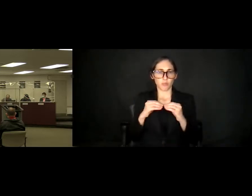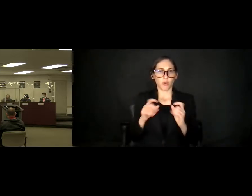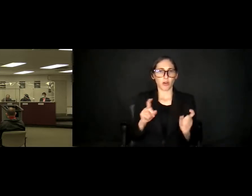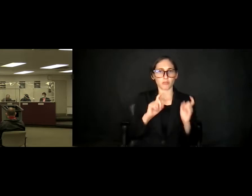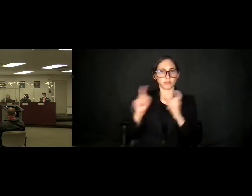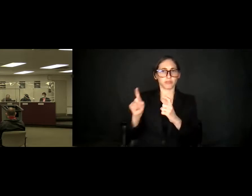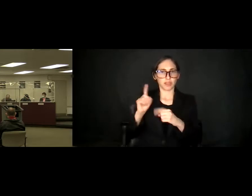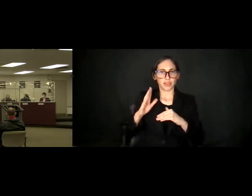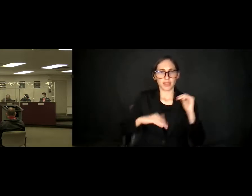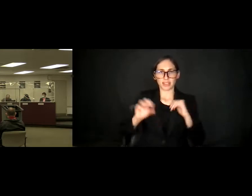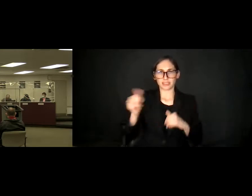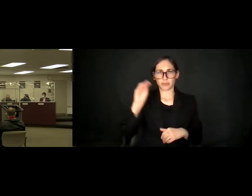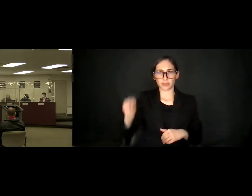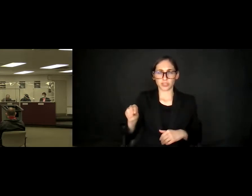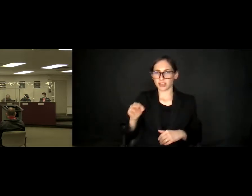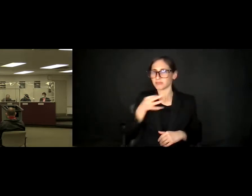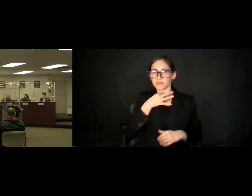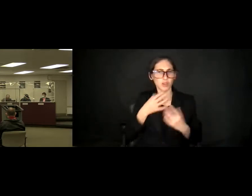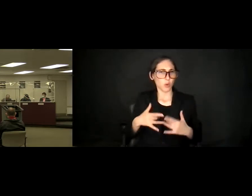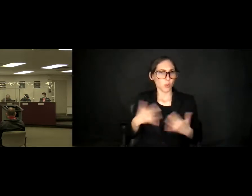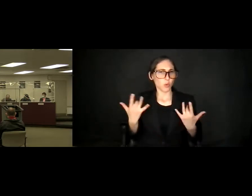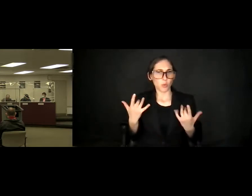Is there any explanation why we're getting all this money back?